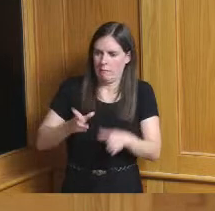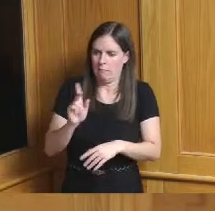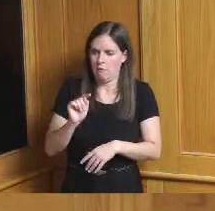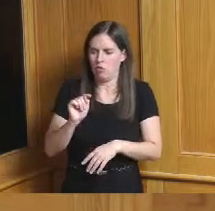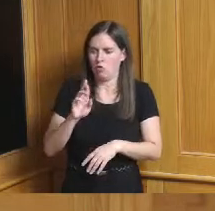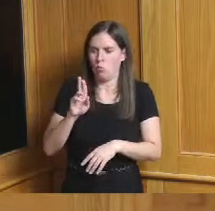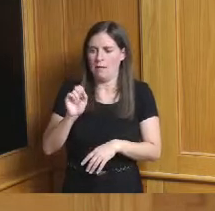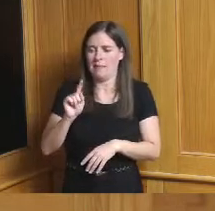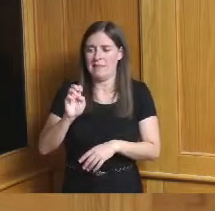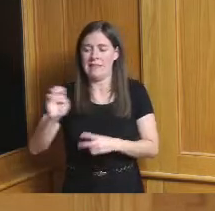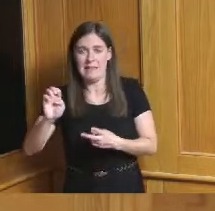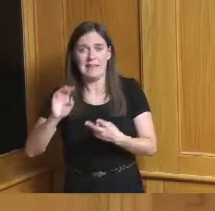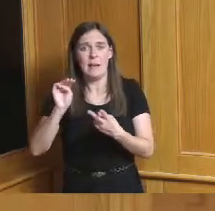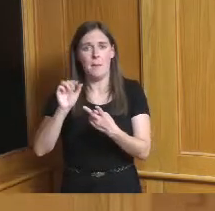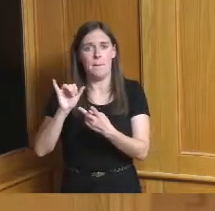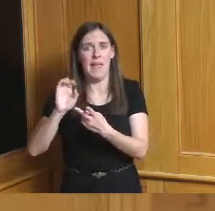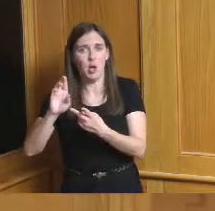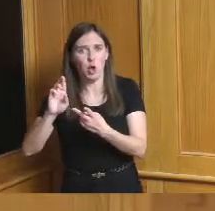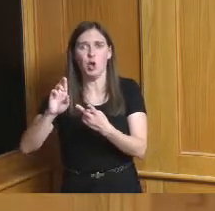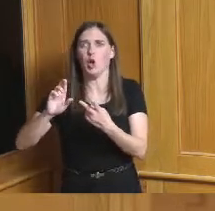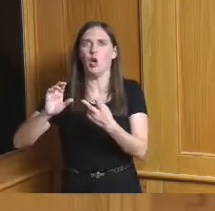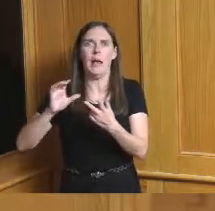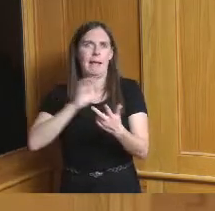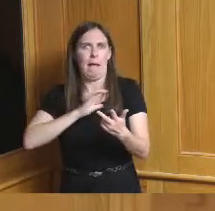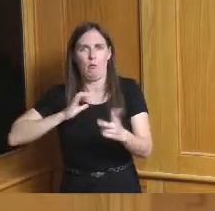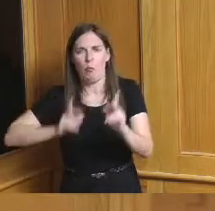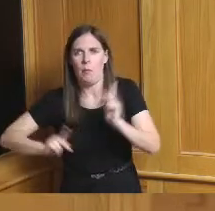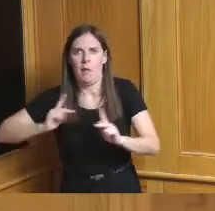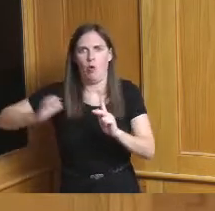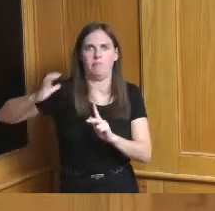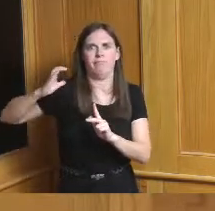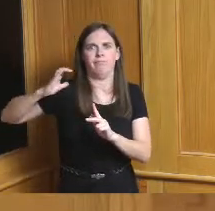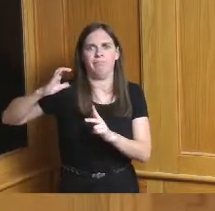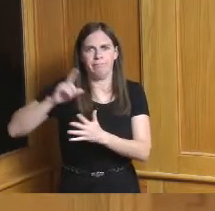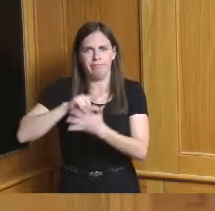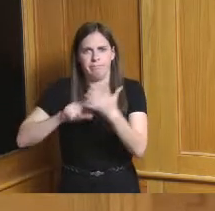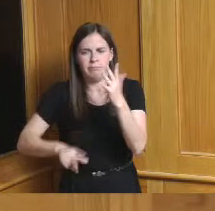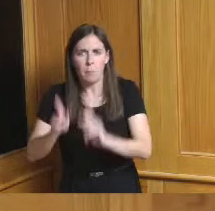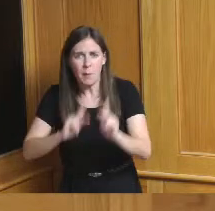Mayors know council people know but more importantly the people that live there